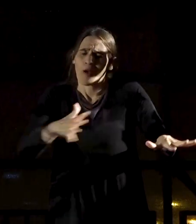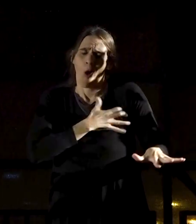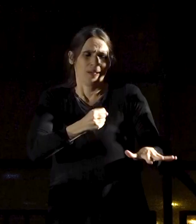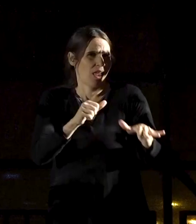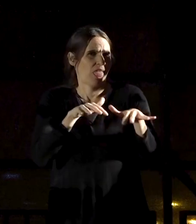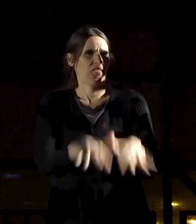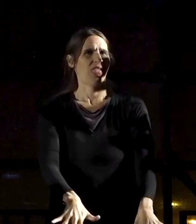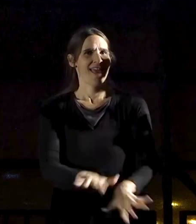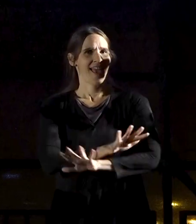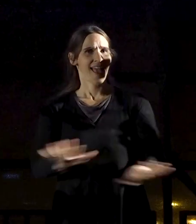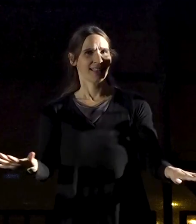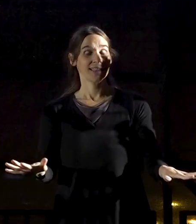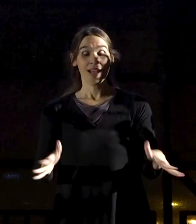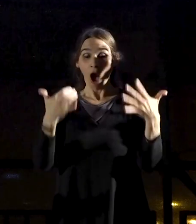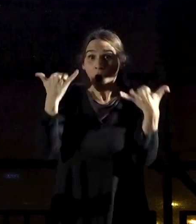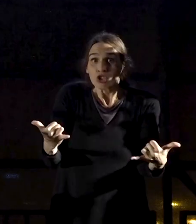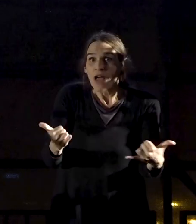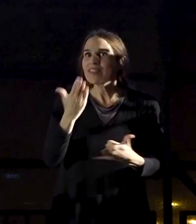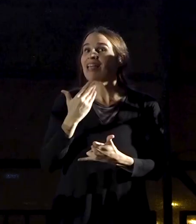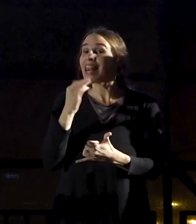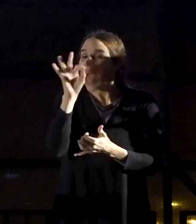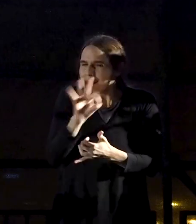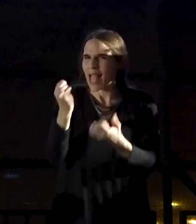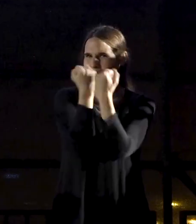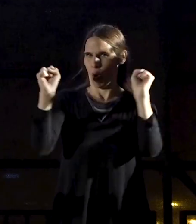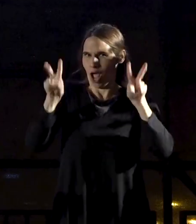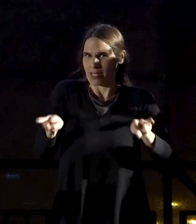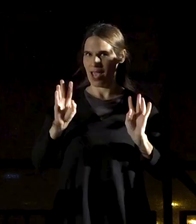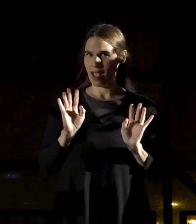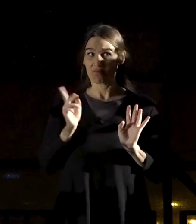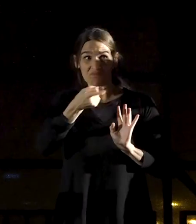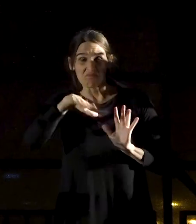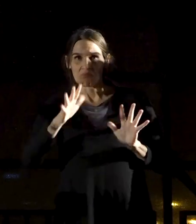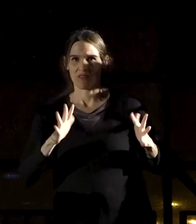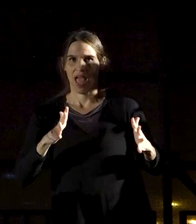If now, when Israel is still a democracy, we find ourselves afraid to take action,